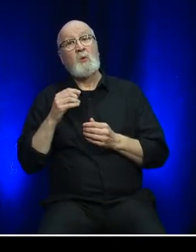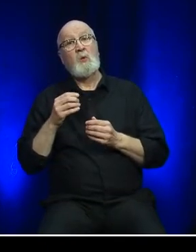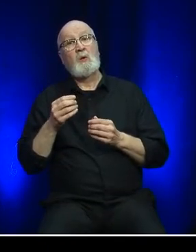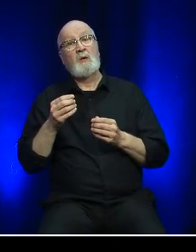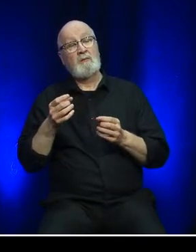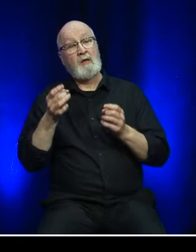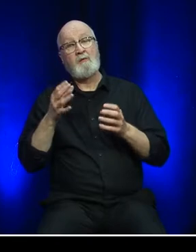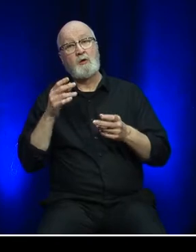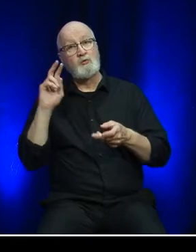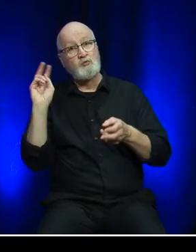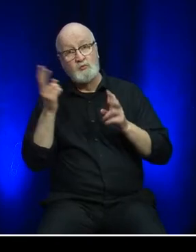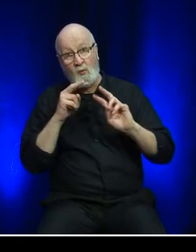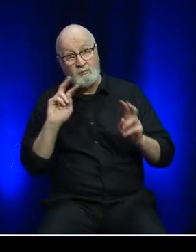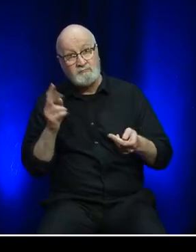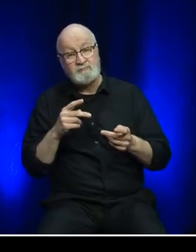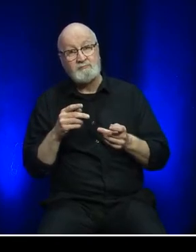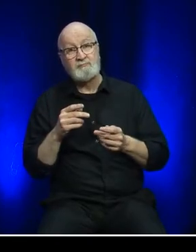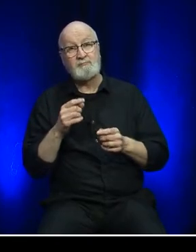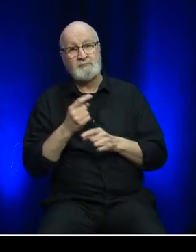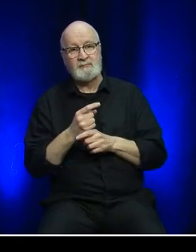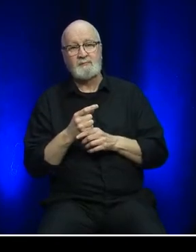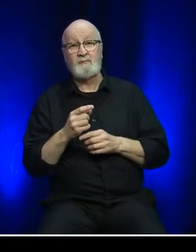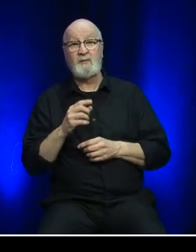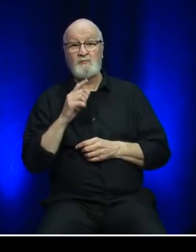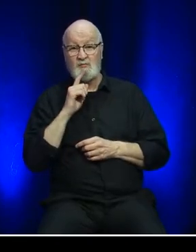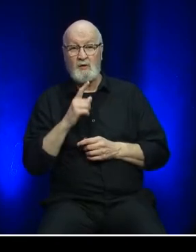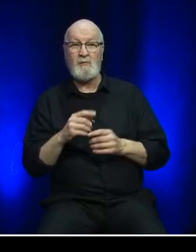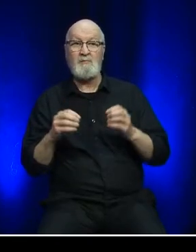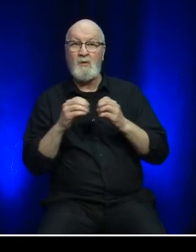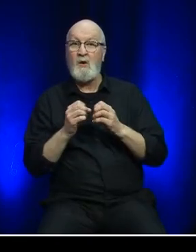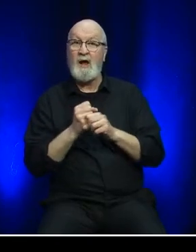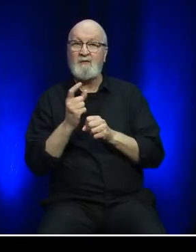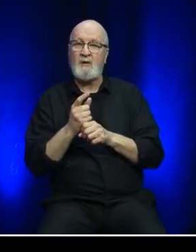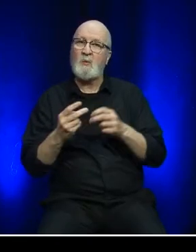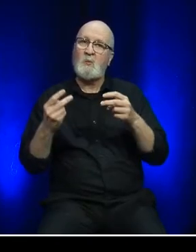We are continuing to experience more intense storm systems.